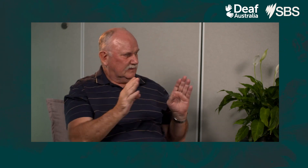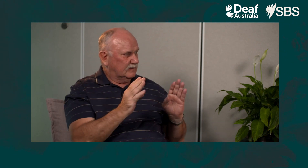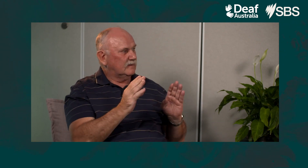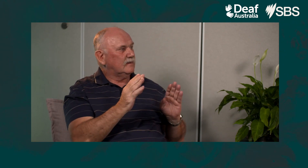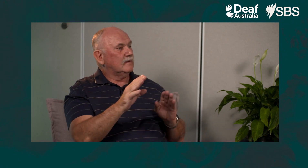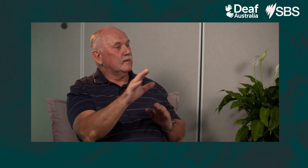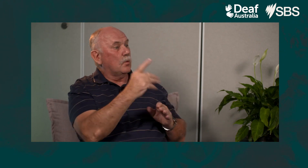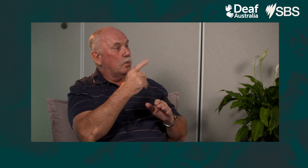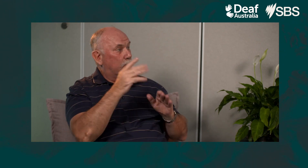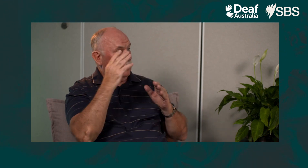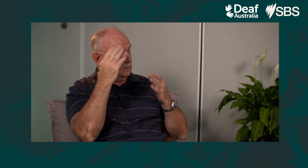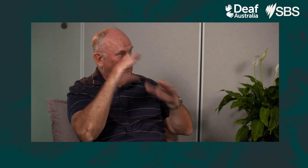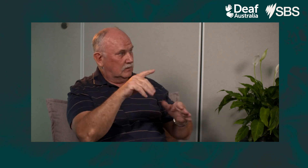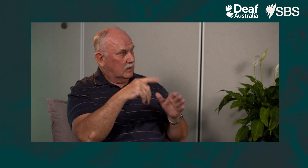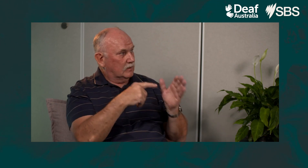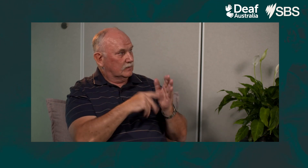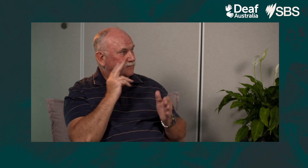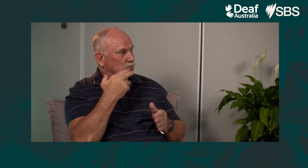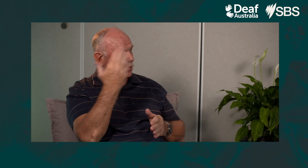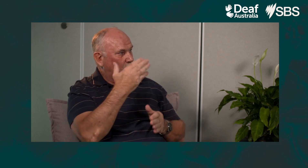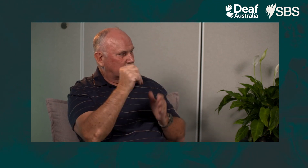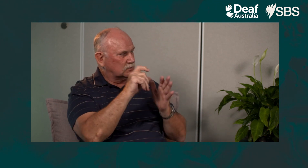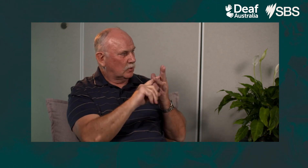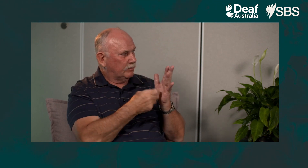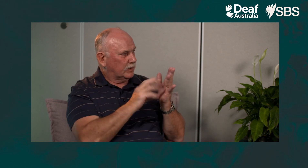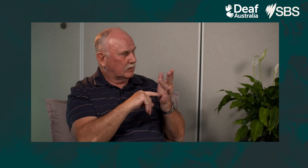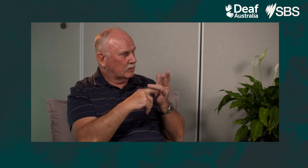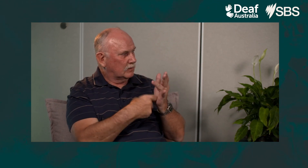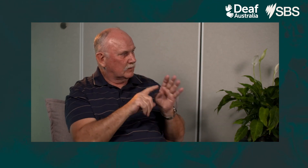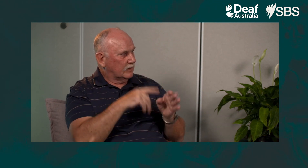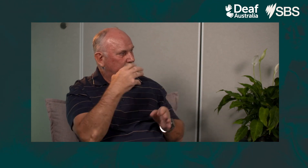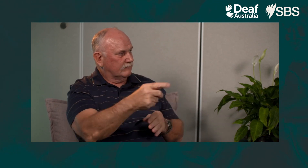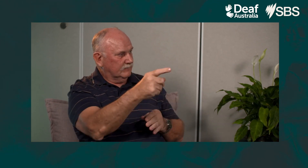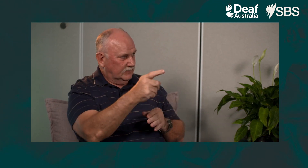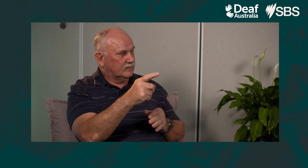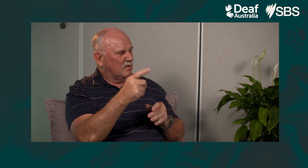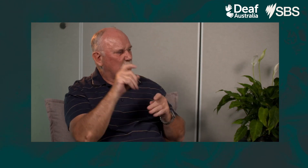during that period anyone who boarded at the Deaf School stayed in the dormitory.